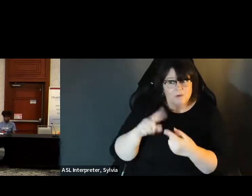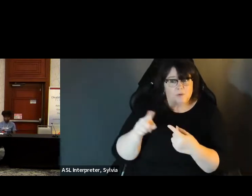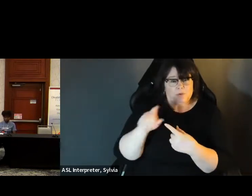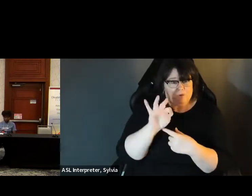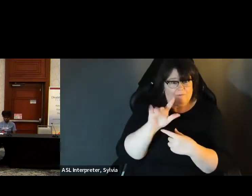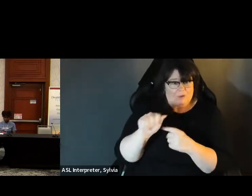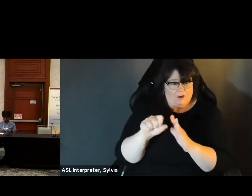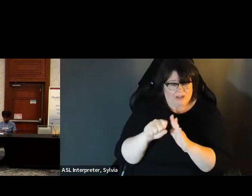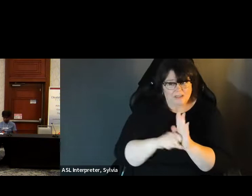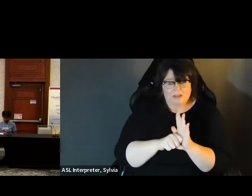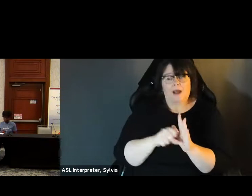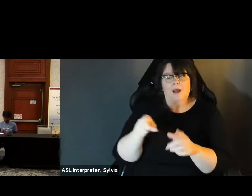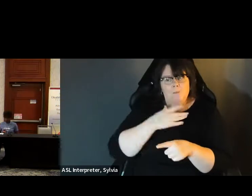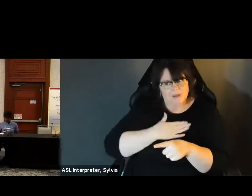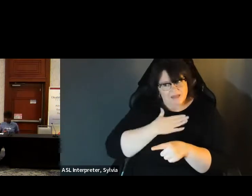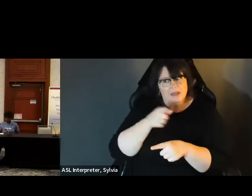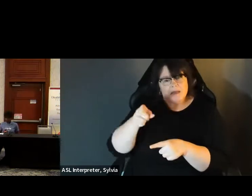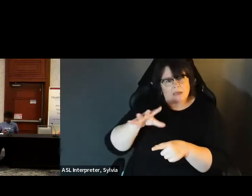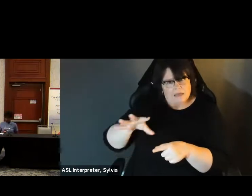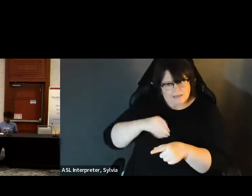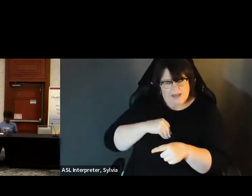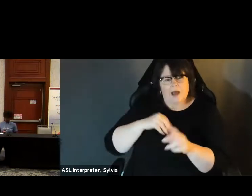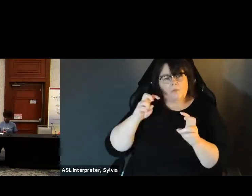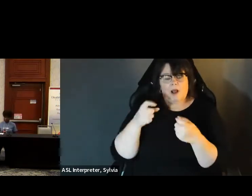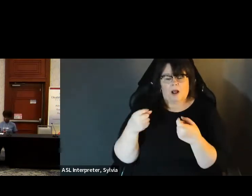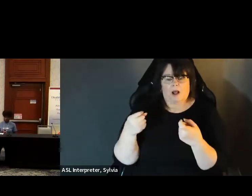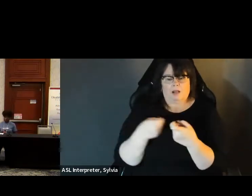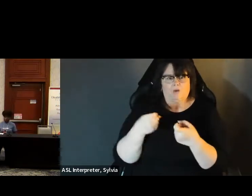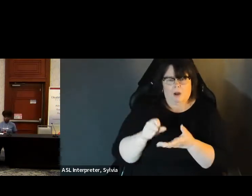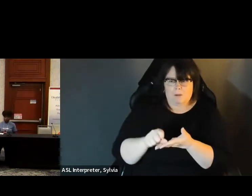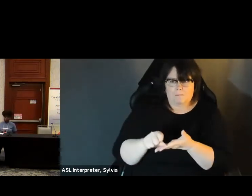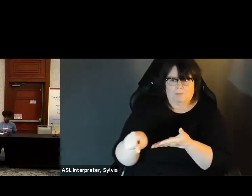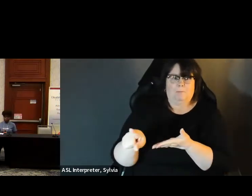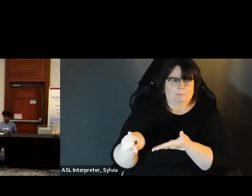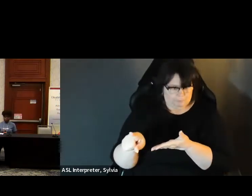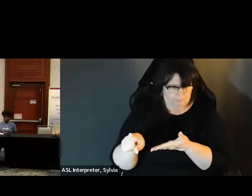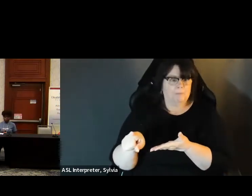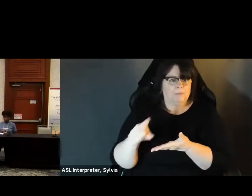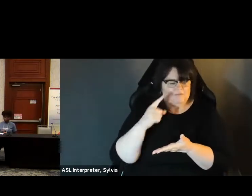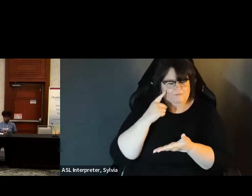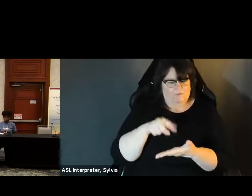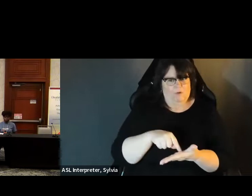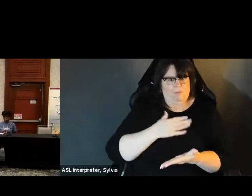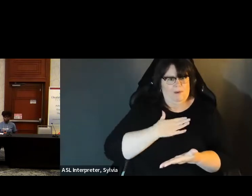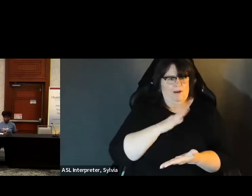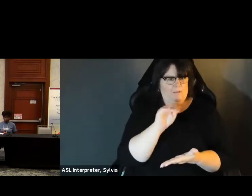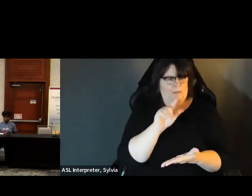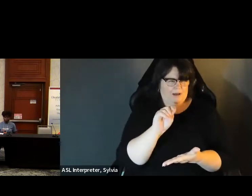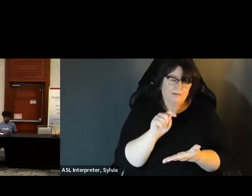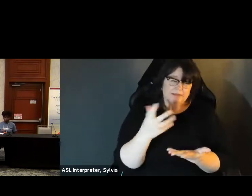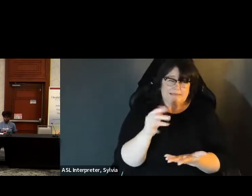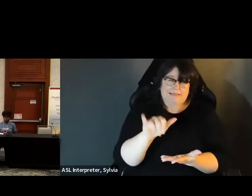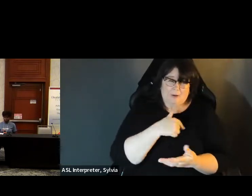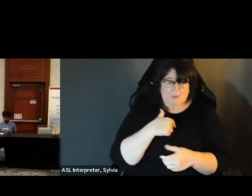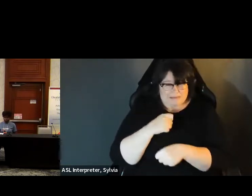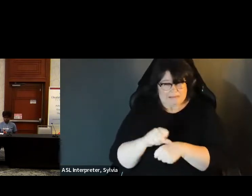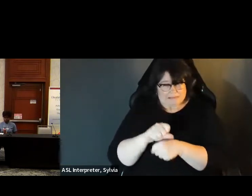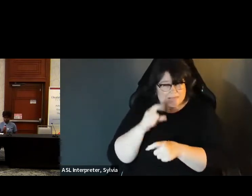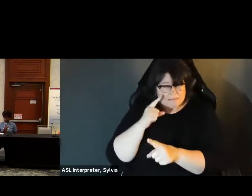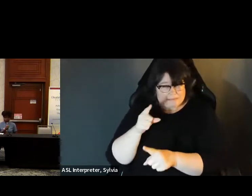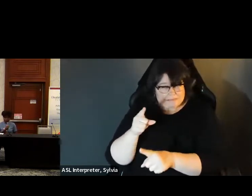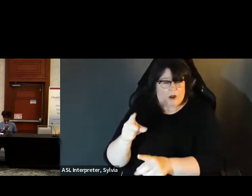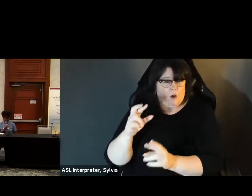That would enable the person to electronically return their completed ballot.